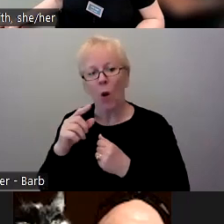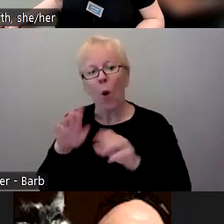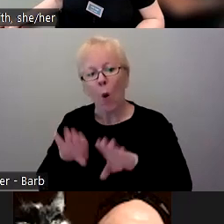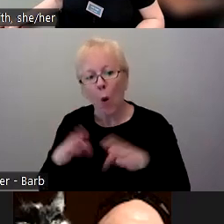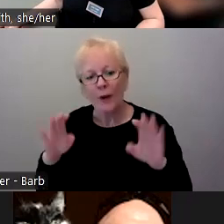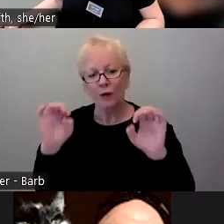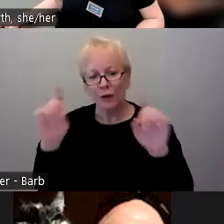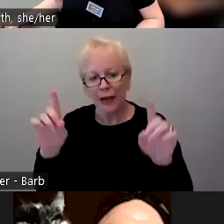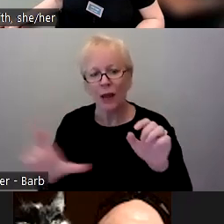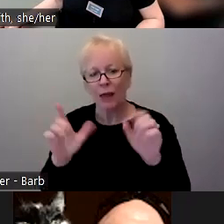from Big Ten universities.